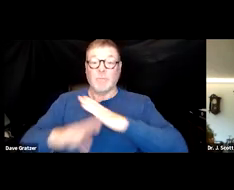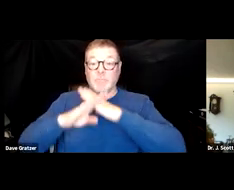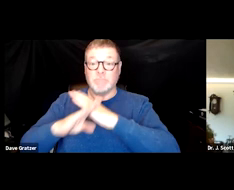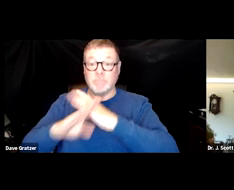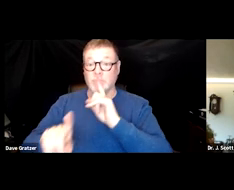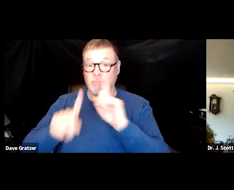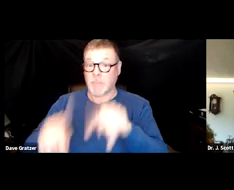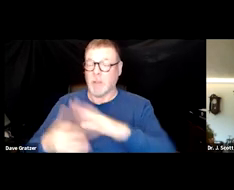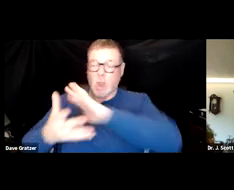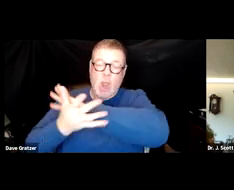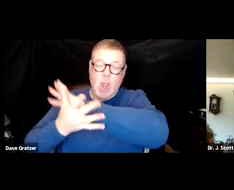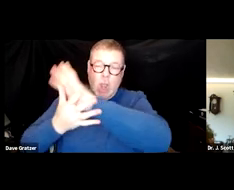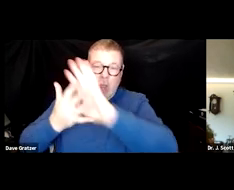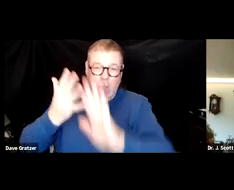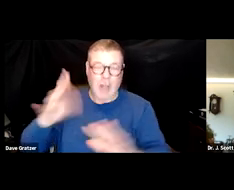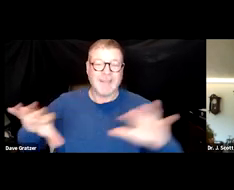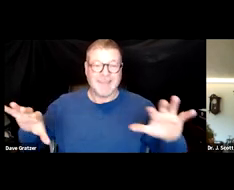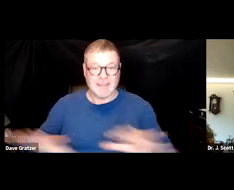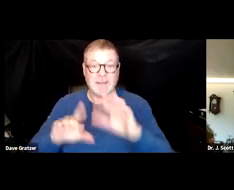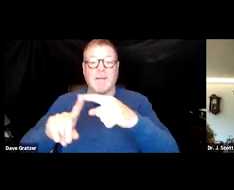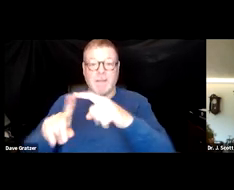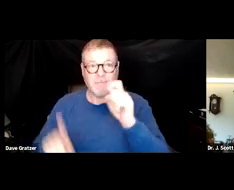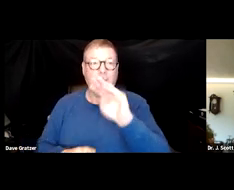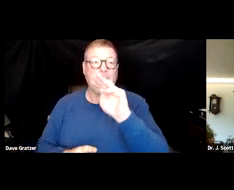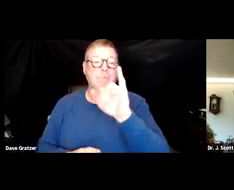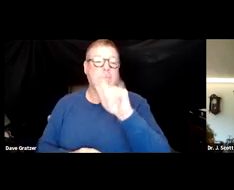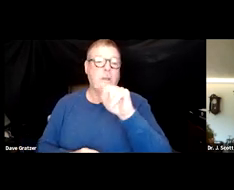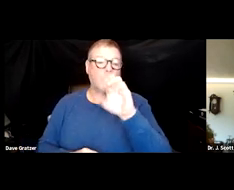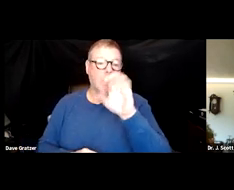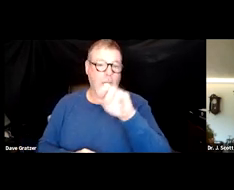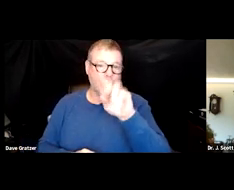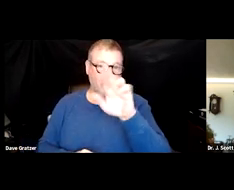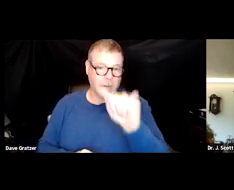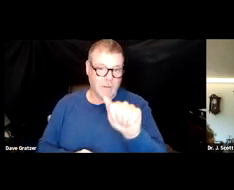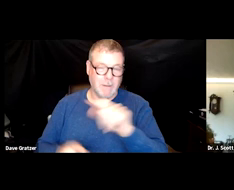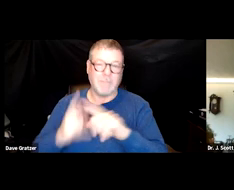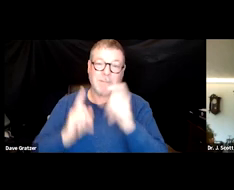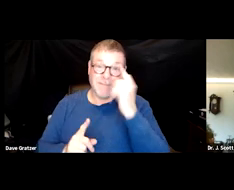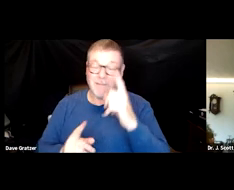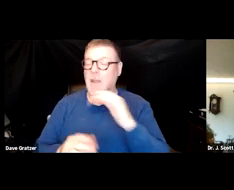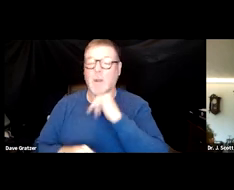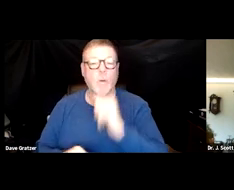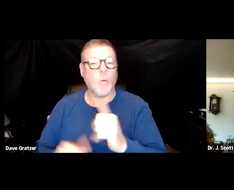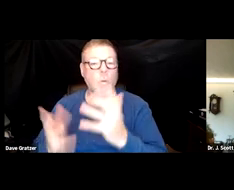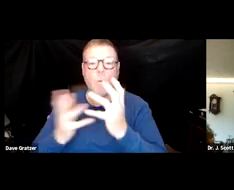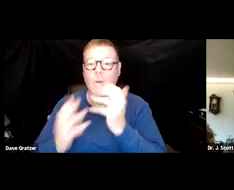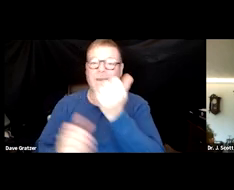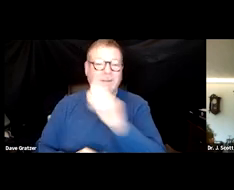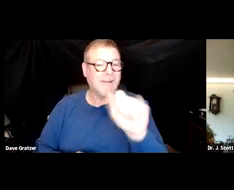All of these things are done by the mitochondria and they don't ask for much but they want to make sure there's no infection to affect them.